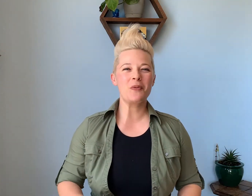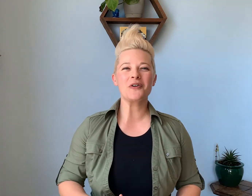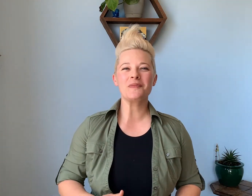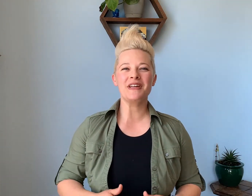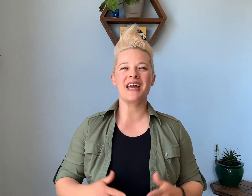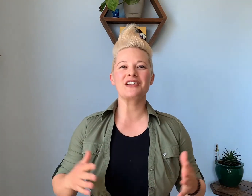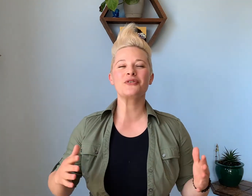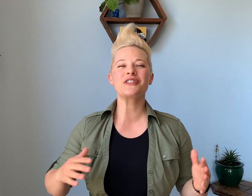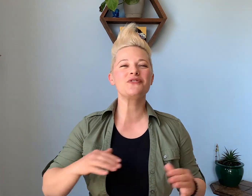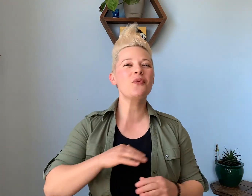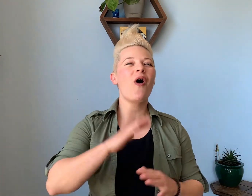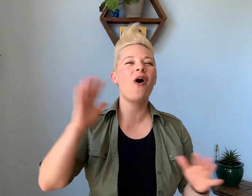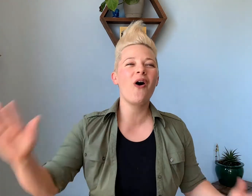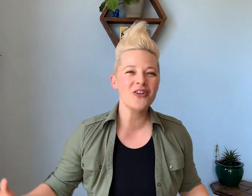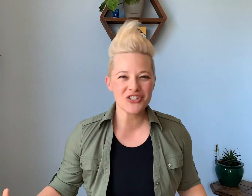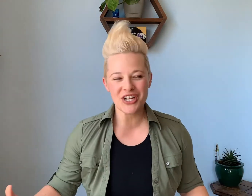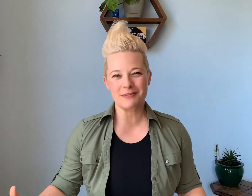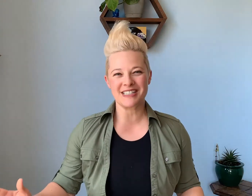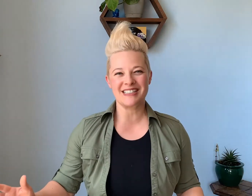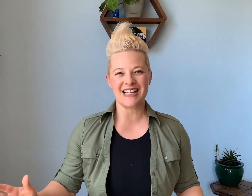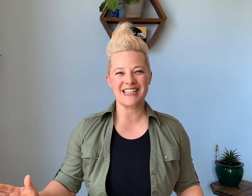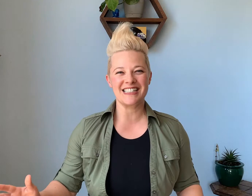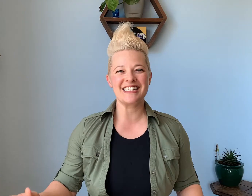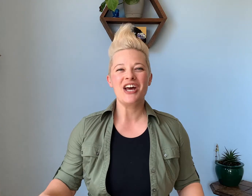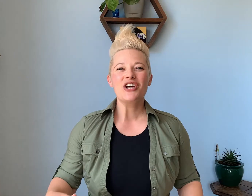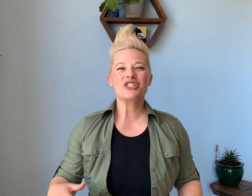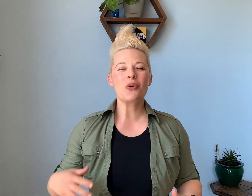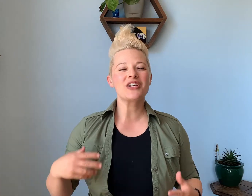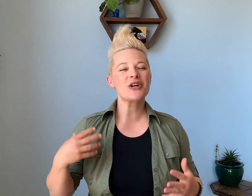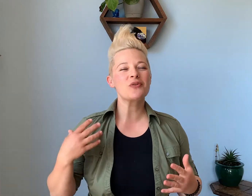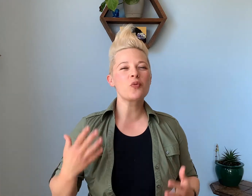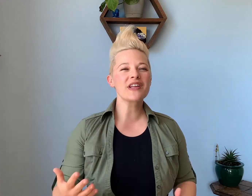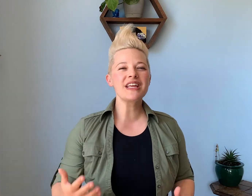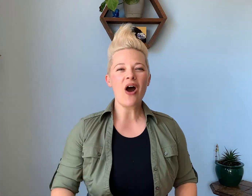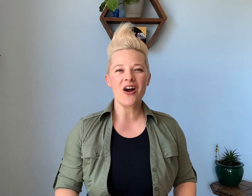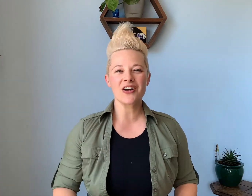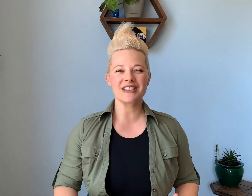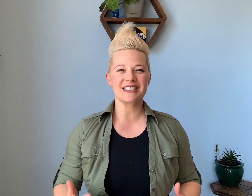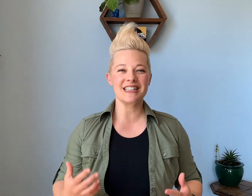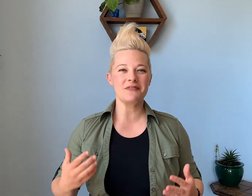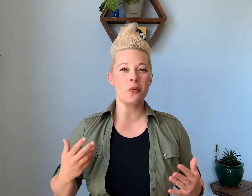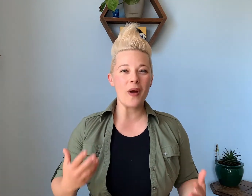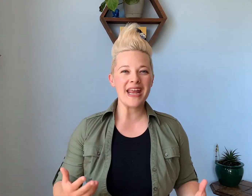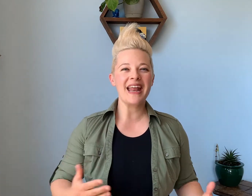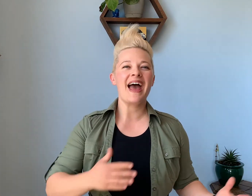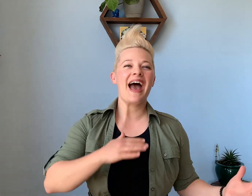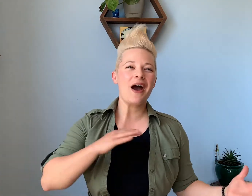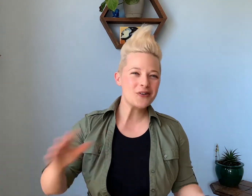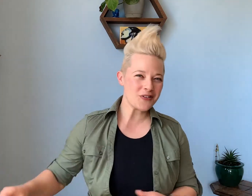welcoming and inclusive to all shapes and sizes so I try really hard to leave weight out of the